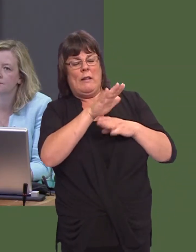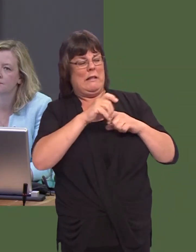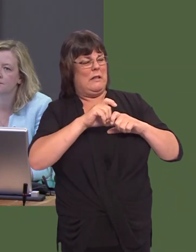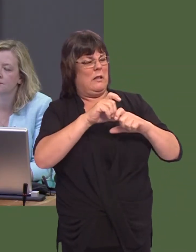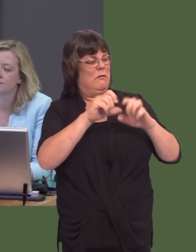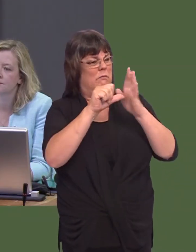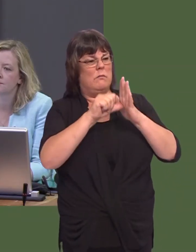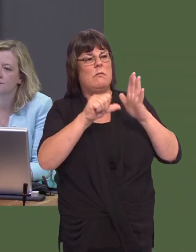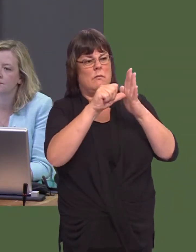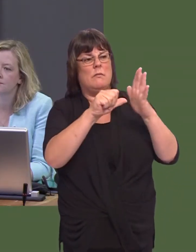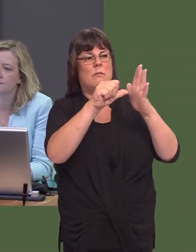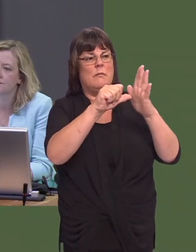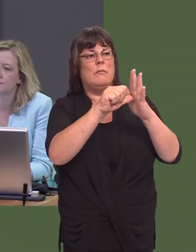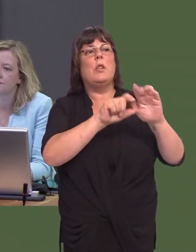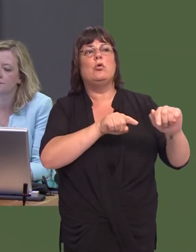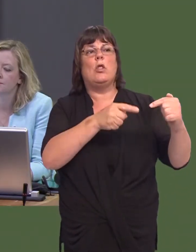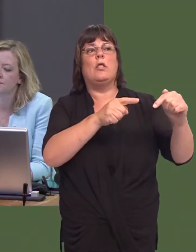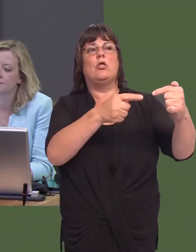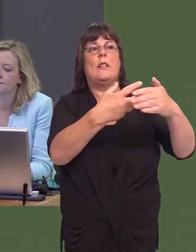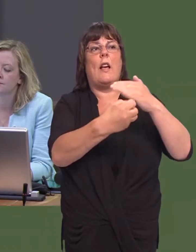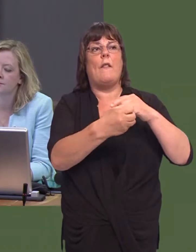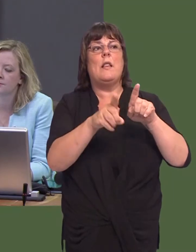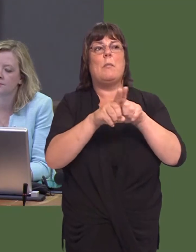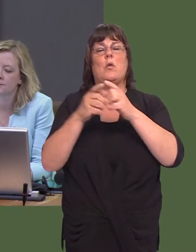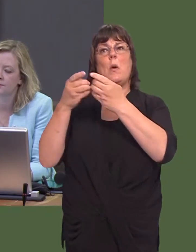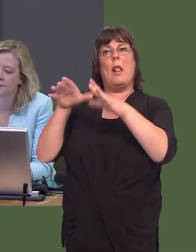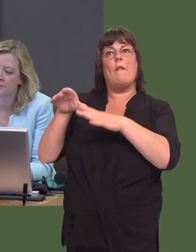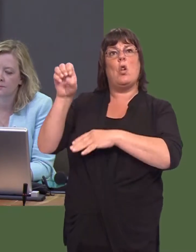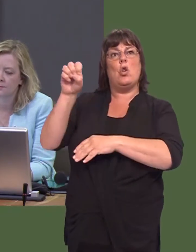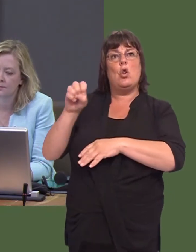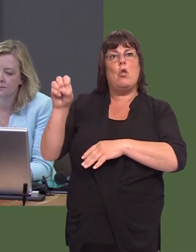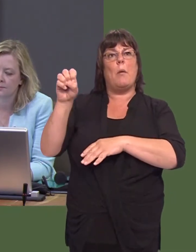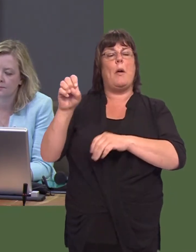ahead of the sector here in the UK, particularly in light of Brexit and the possible WTO tariffs